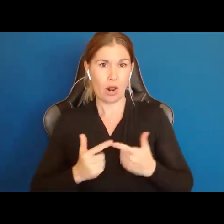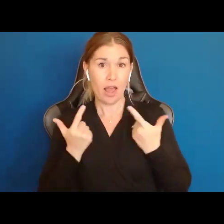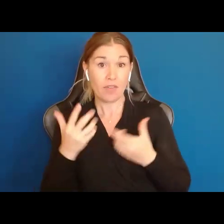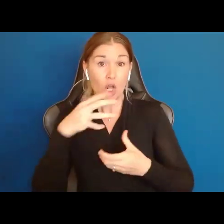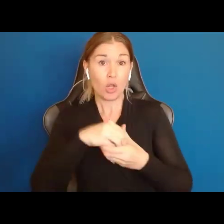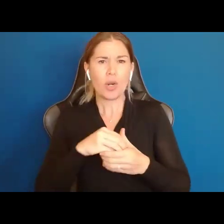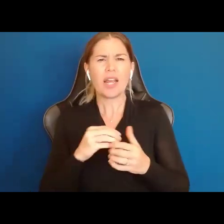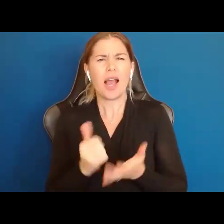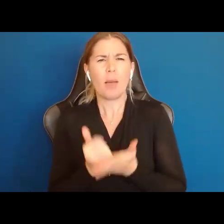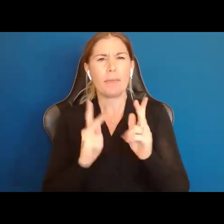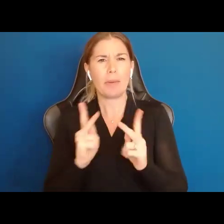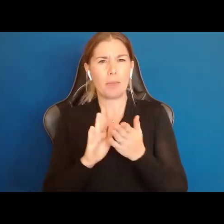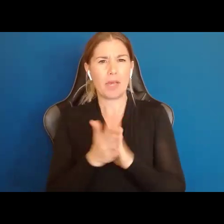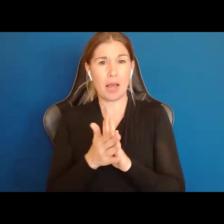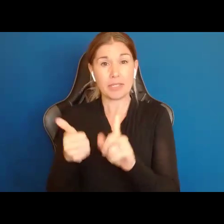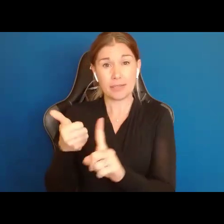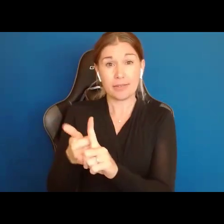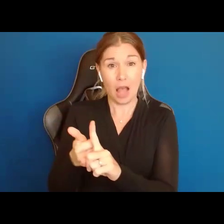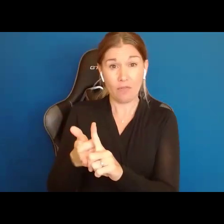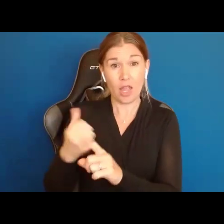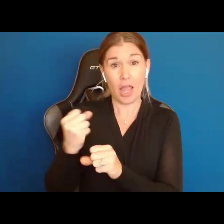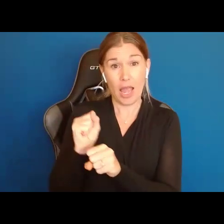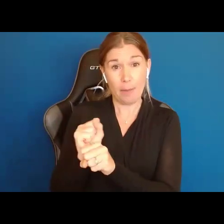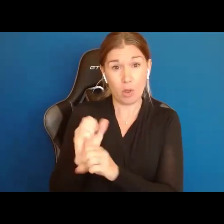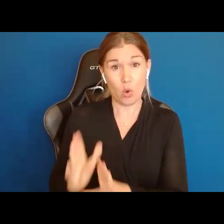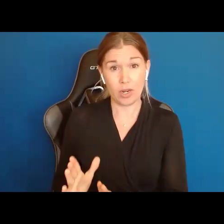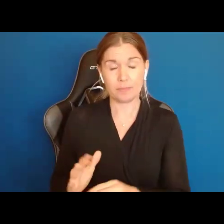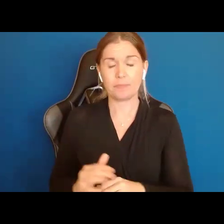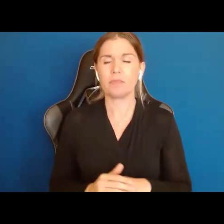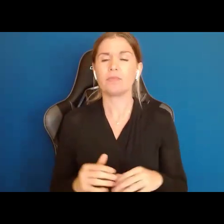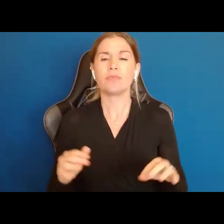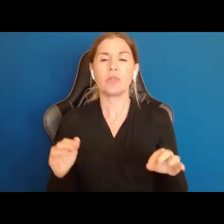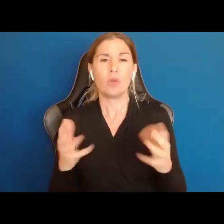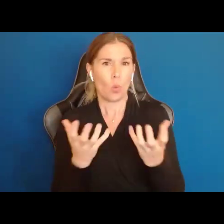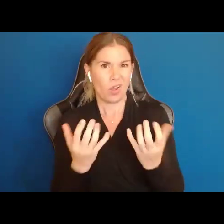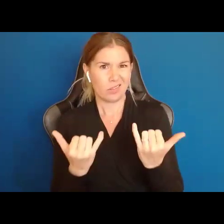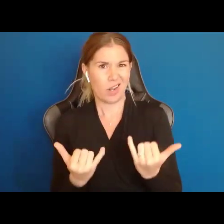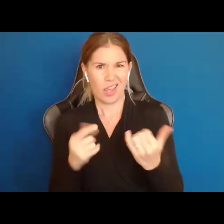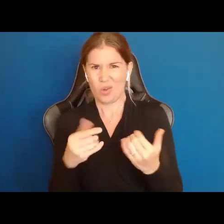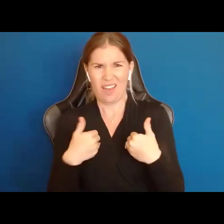And what I want to make sure we have happen today is you have all that information in front of you, when it comes